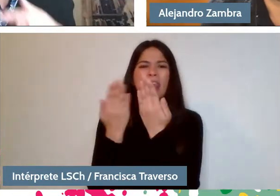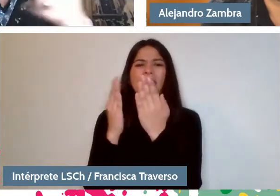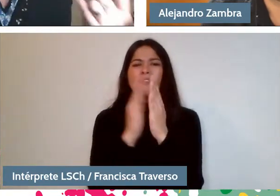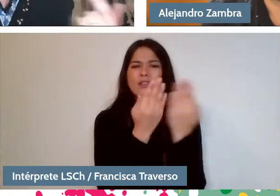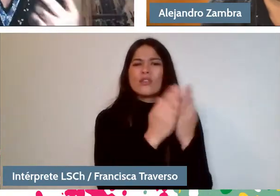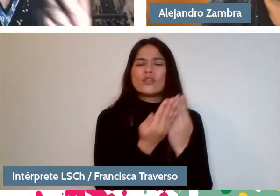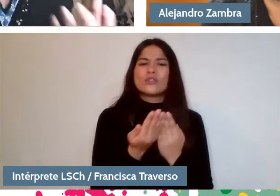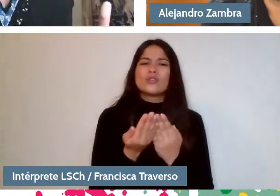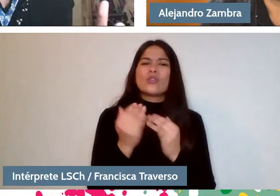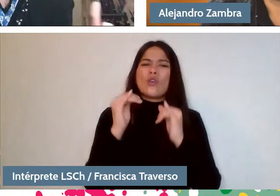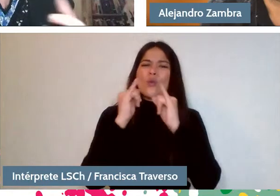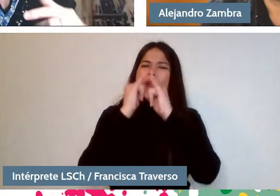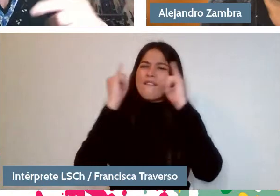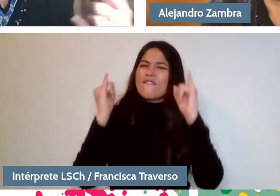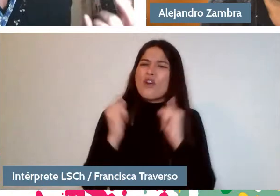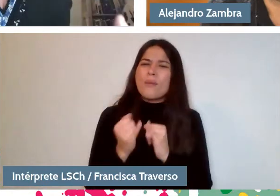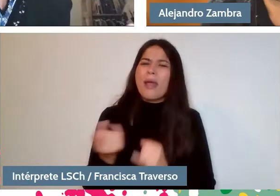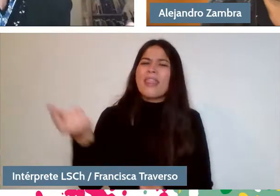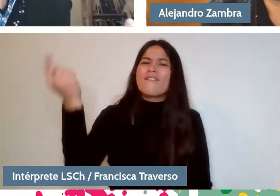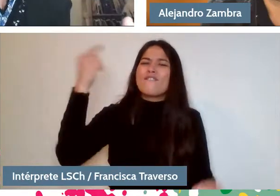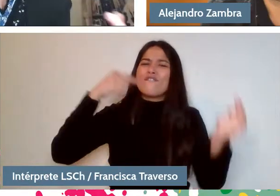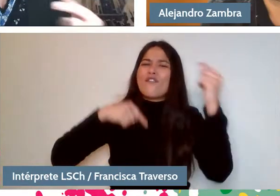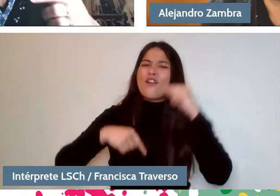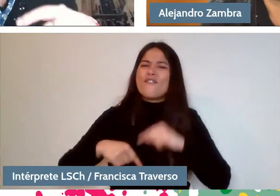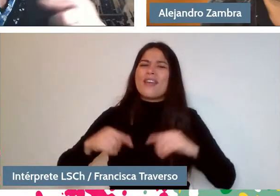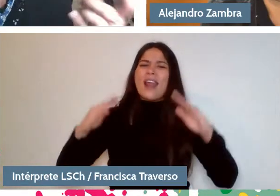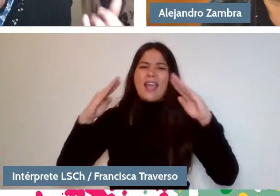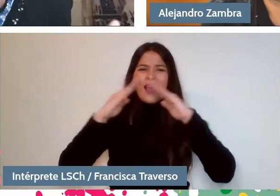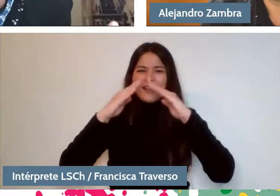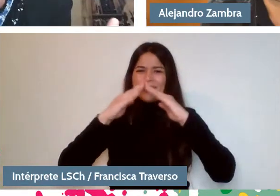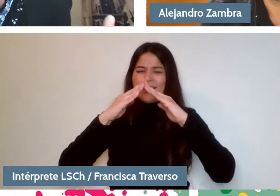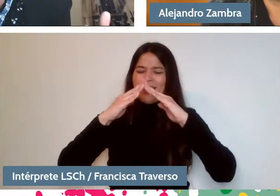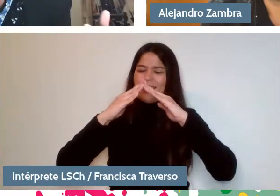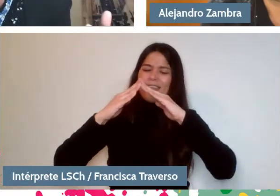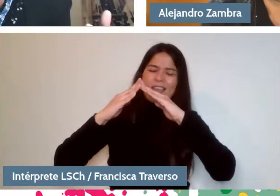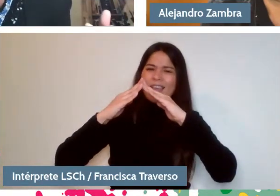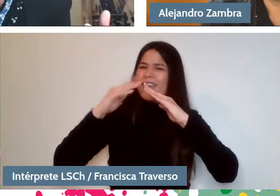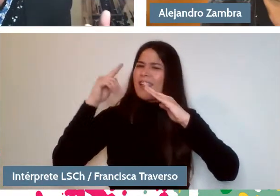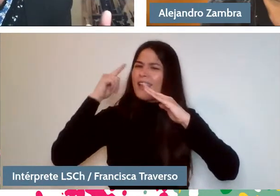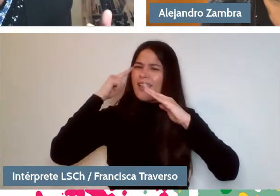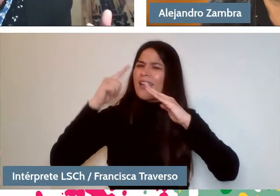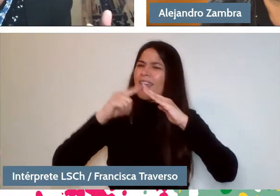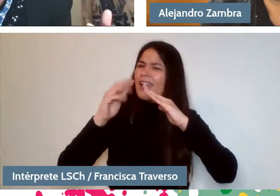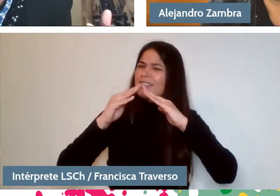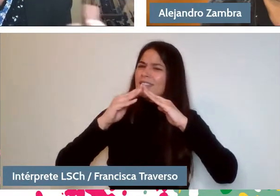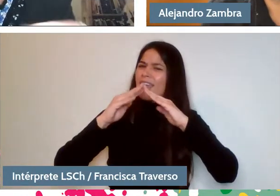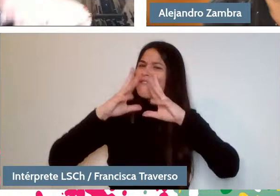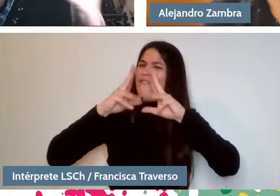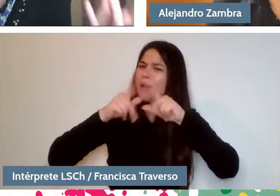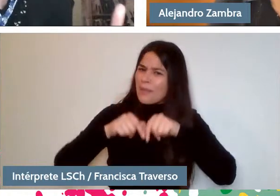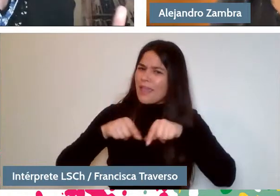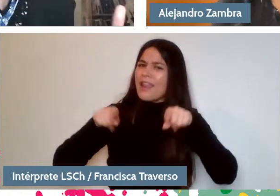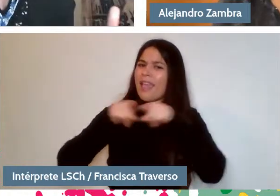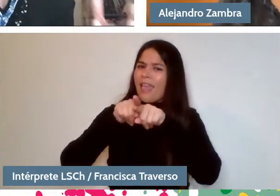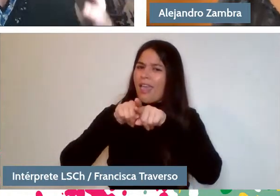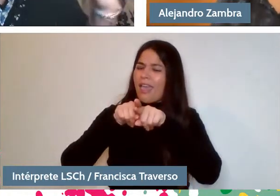in a different way, thinking of home as going back to the family, going back to a different form of family